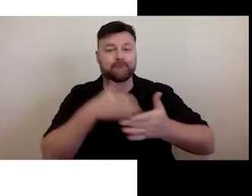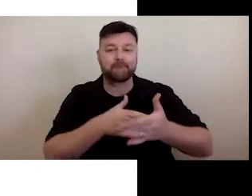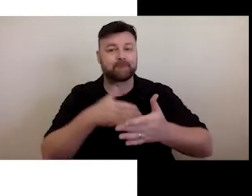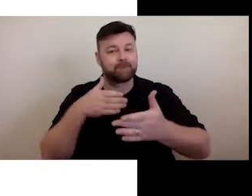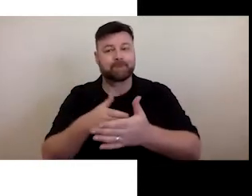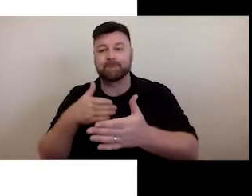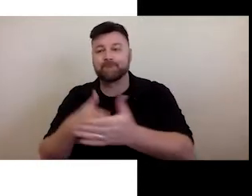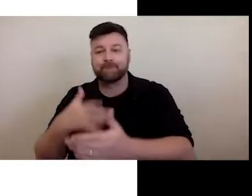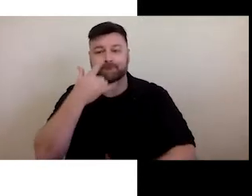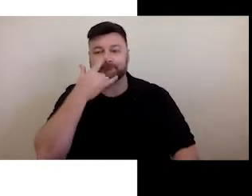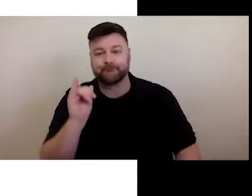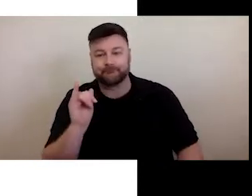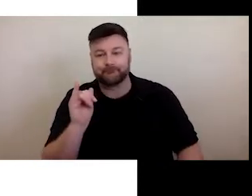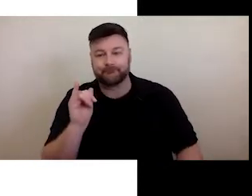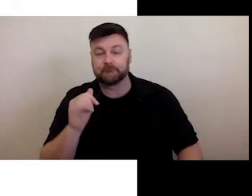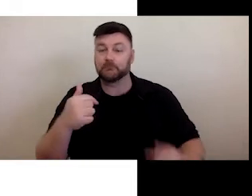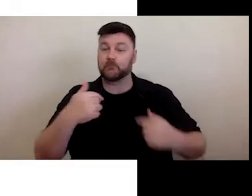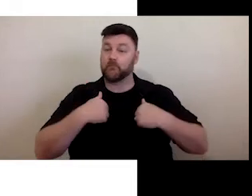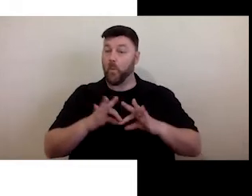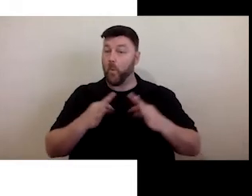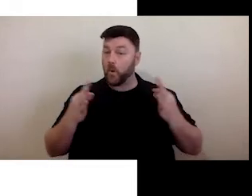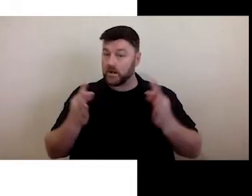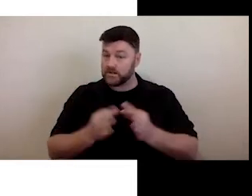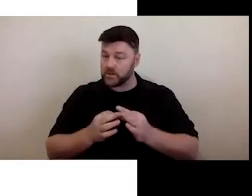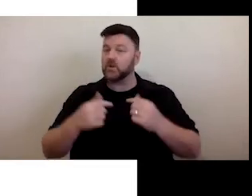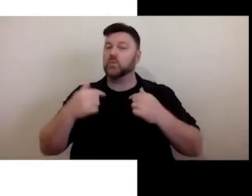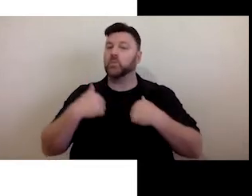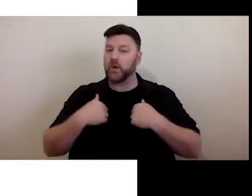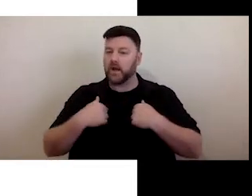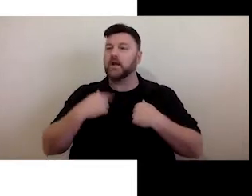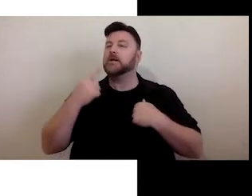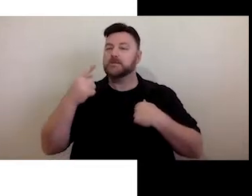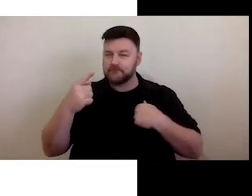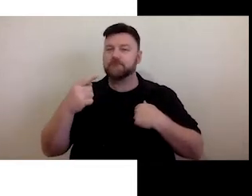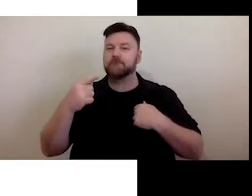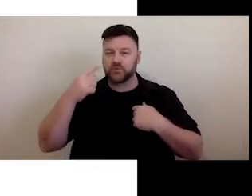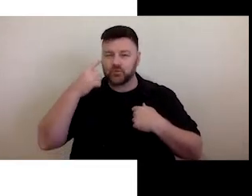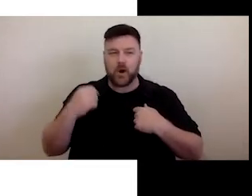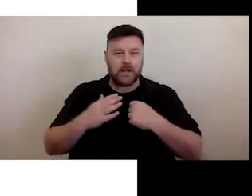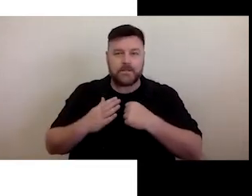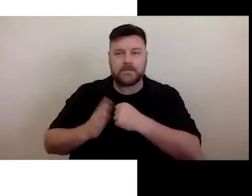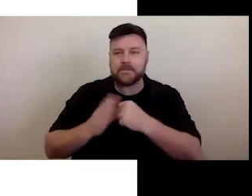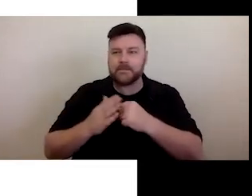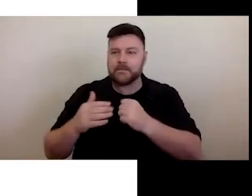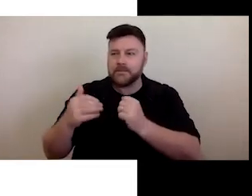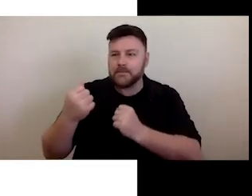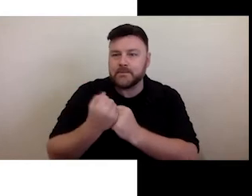by building capacity for Deaf and disabled people who want to be